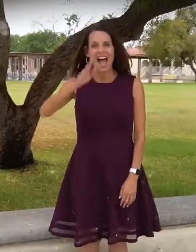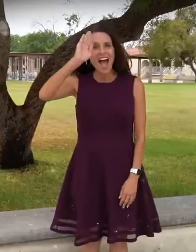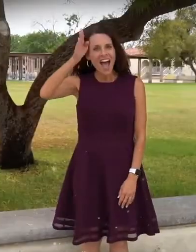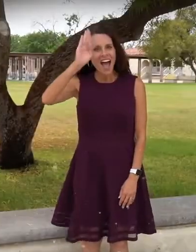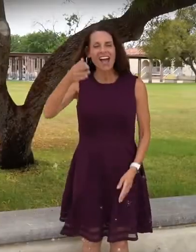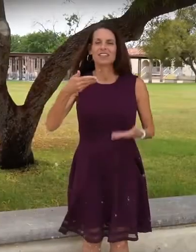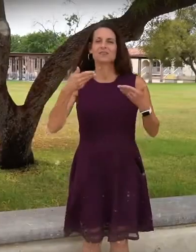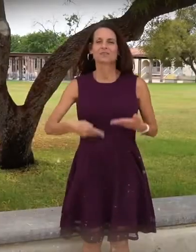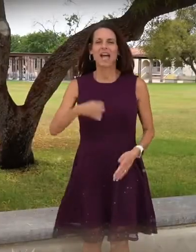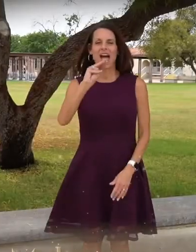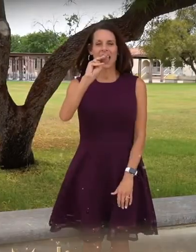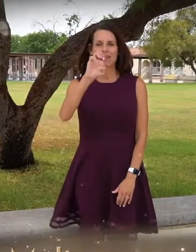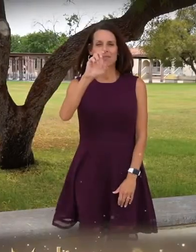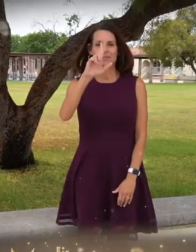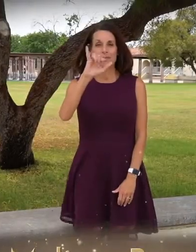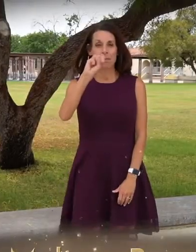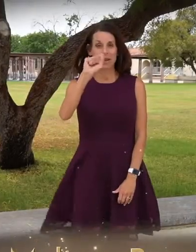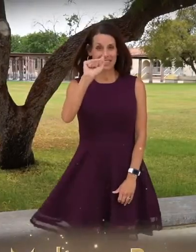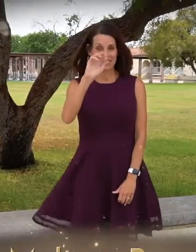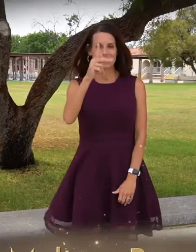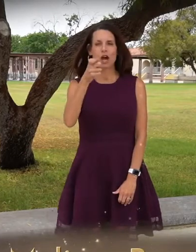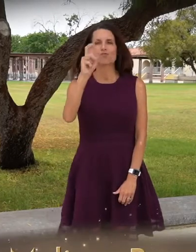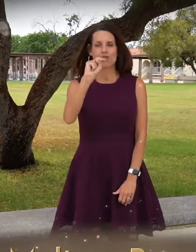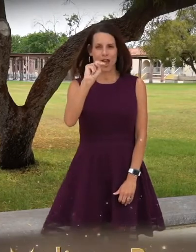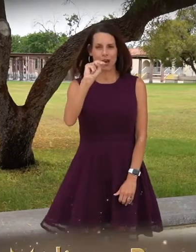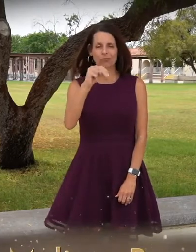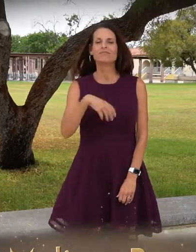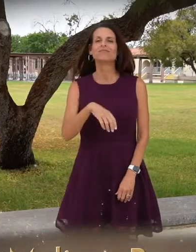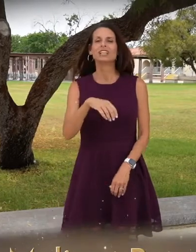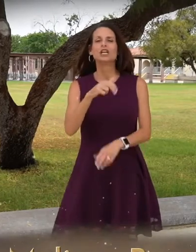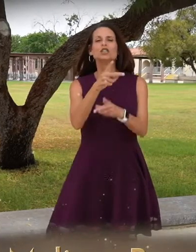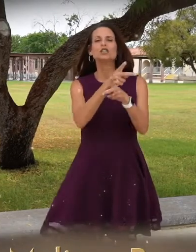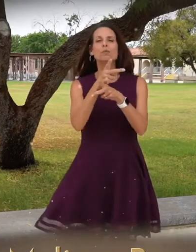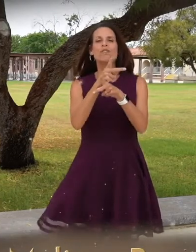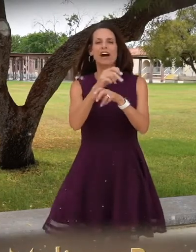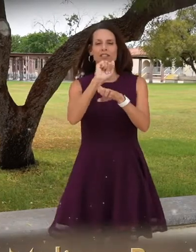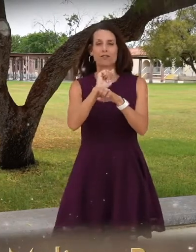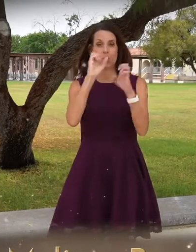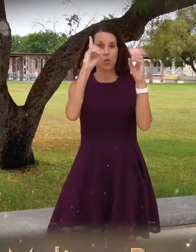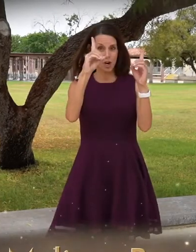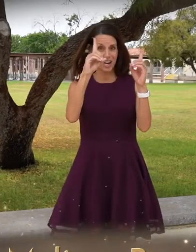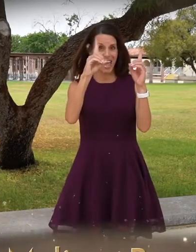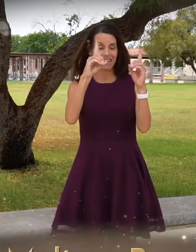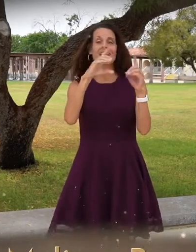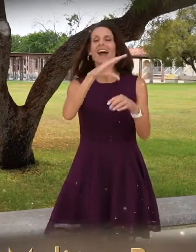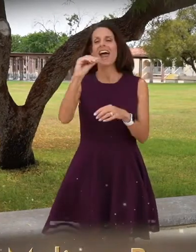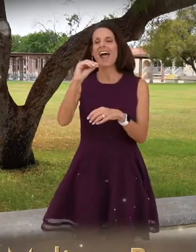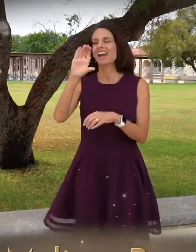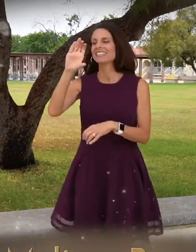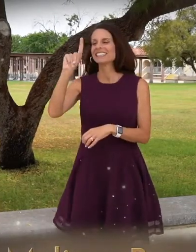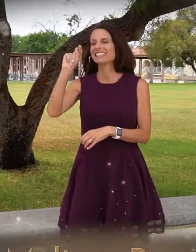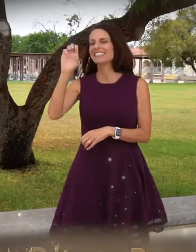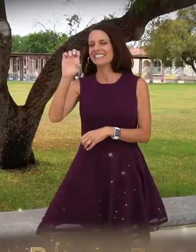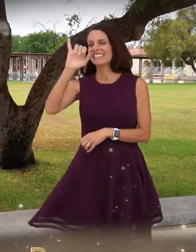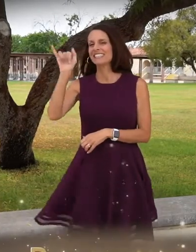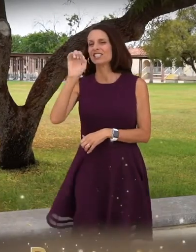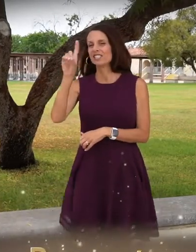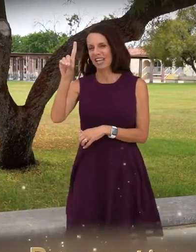HELLO THERE I'M MELISSA BROWN THE SUPERVISOR FOR THE WORK EDUCATION CTE AND JTED PROGRAMS